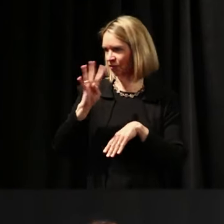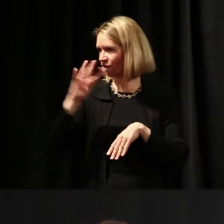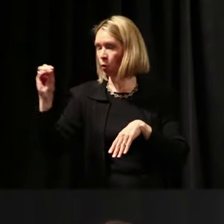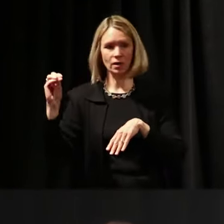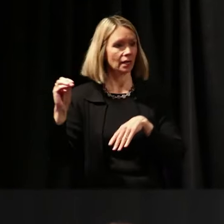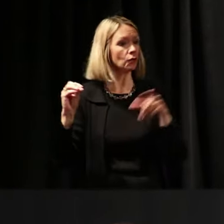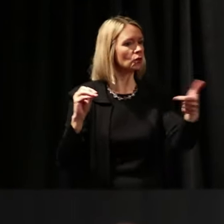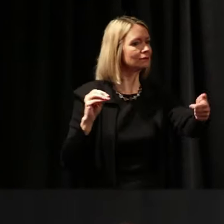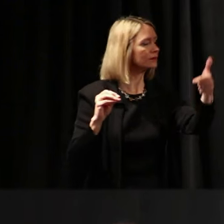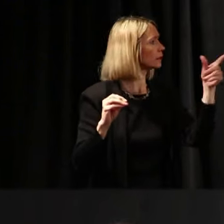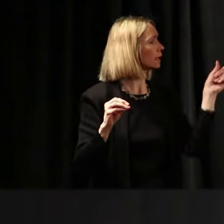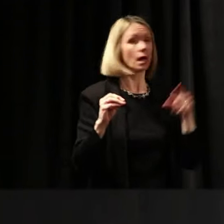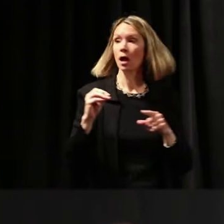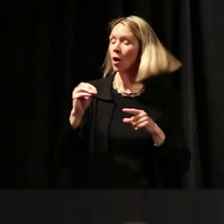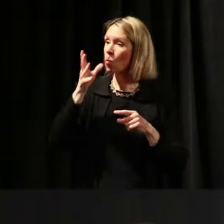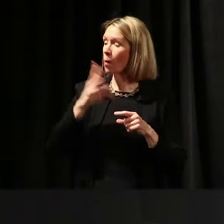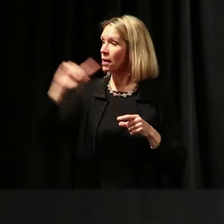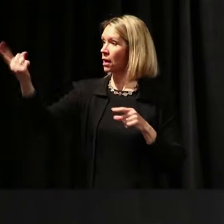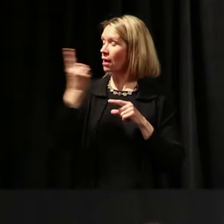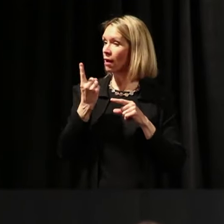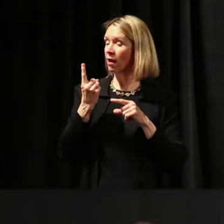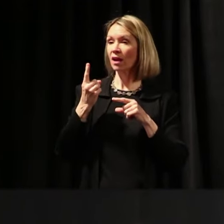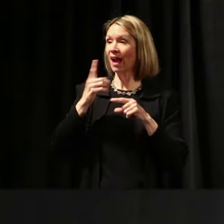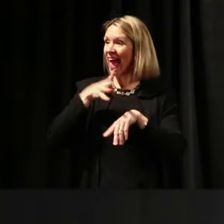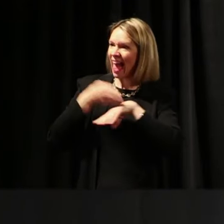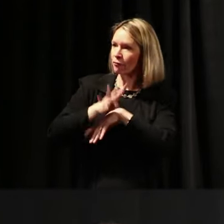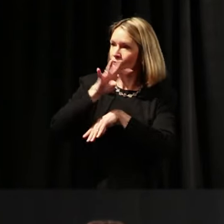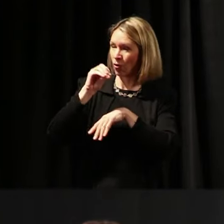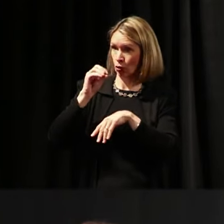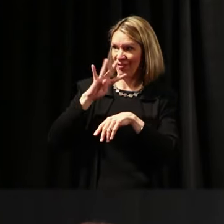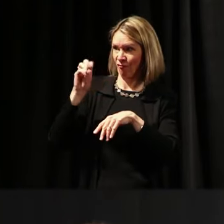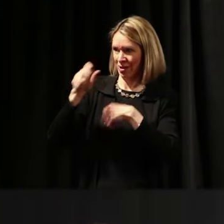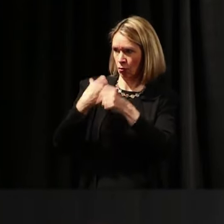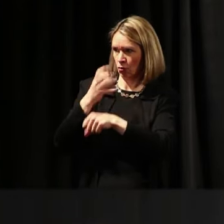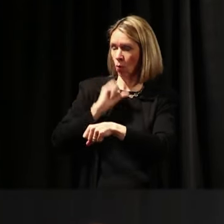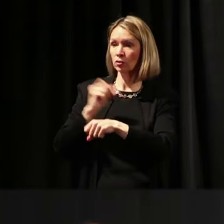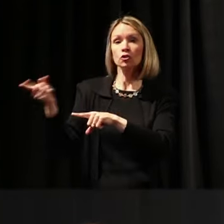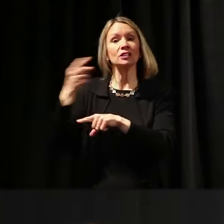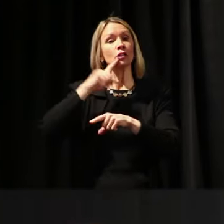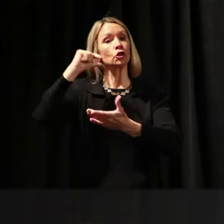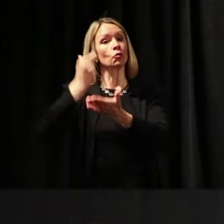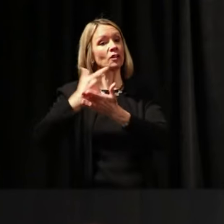She said, well, I graduated from She graduated from high school in '85,